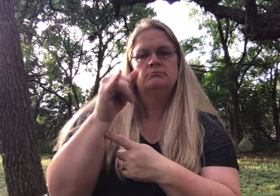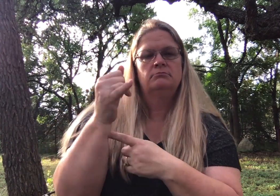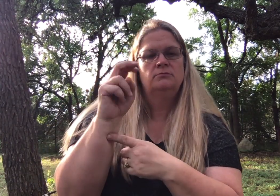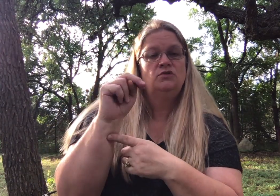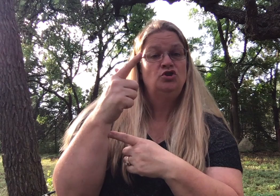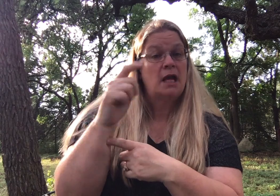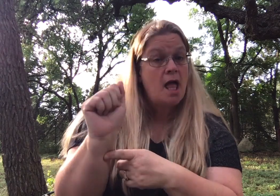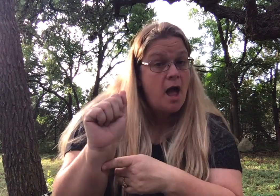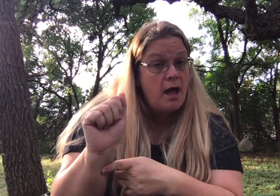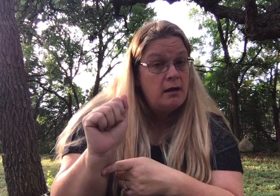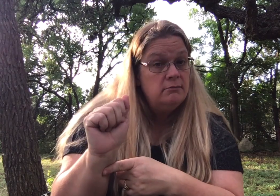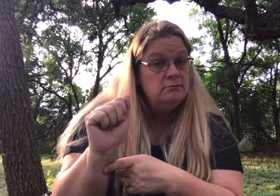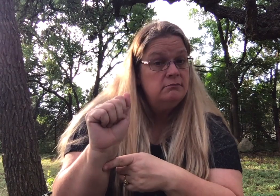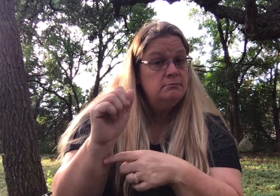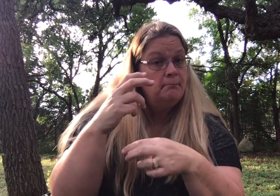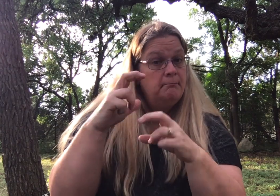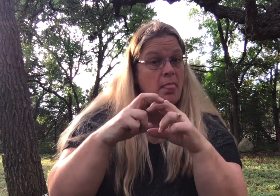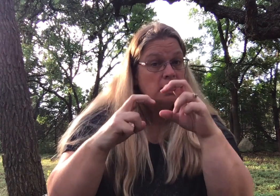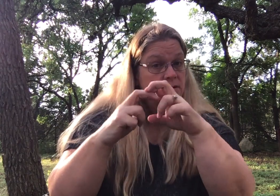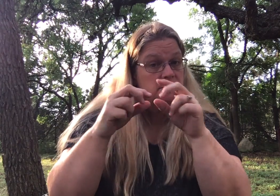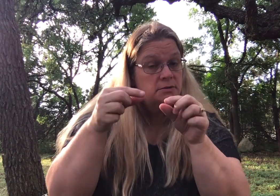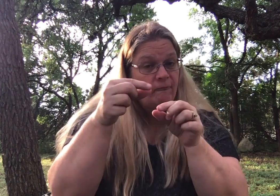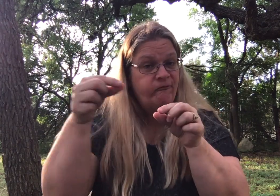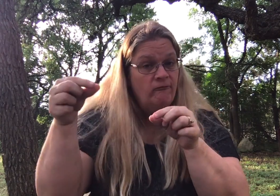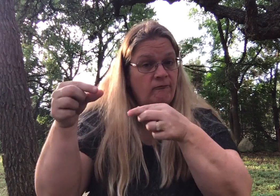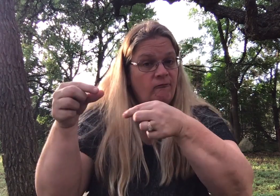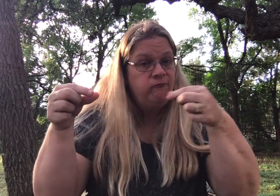Jenga with the blocks is another one.